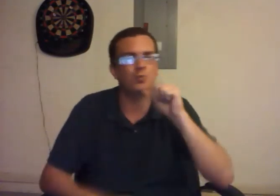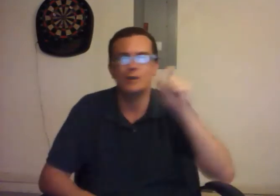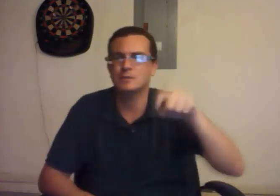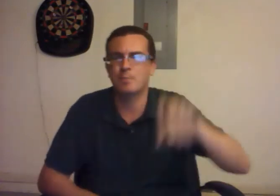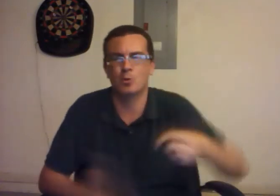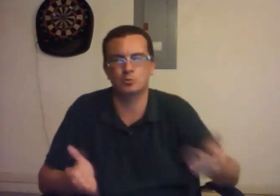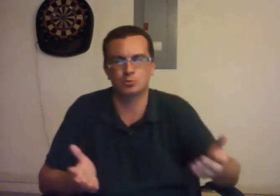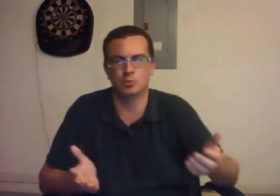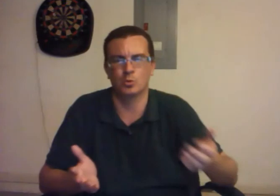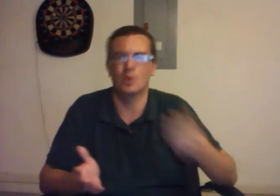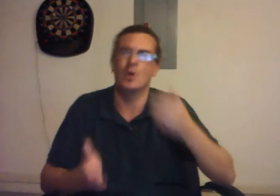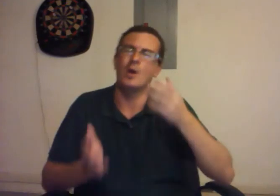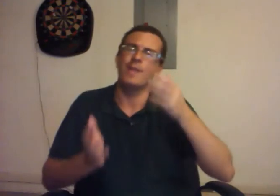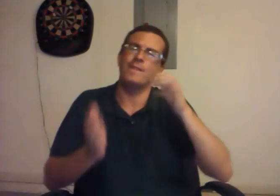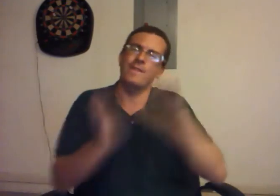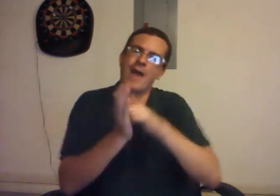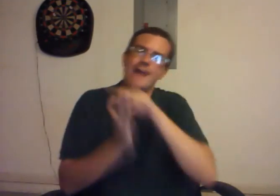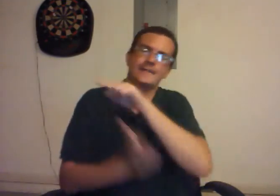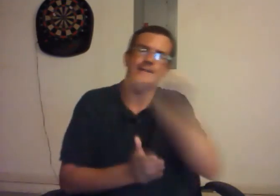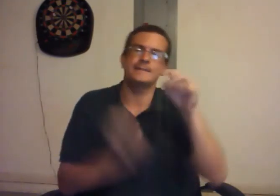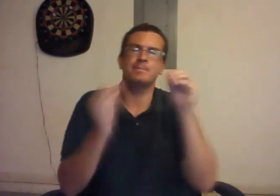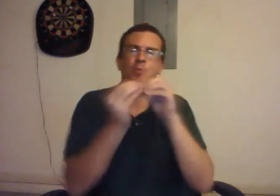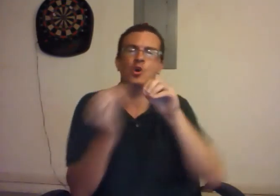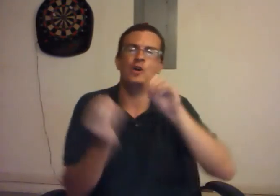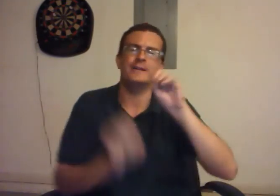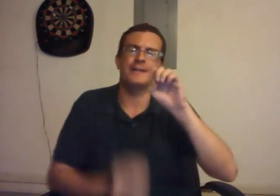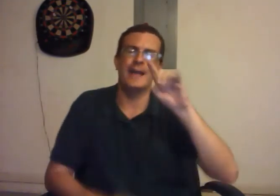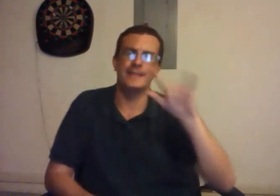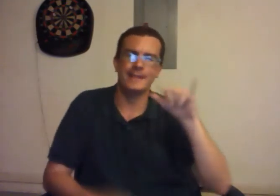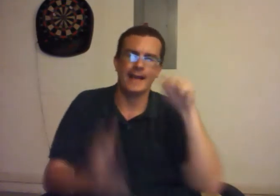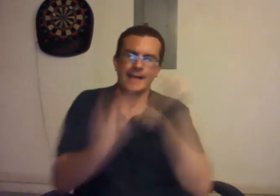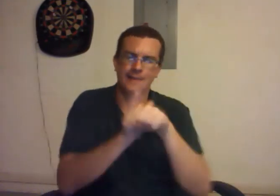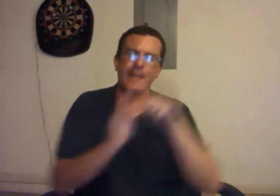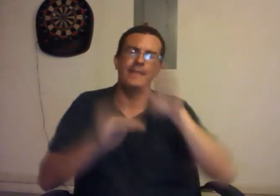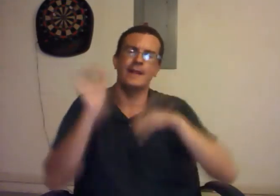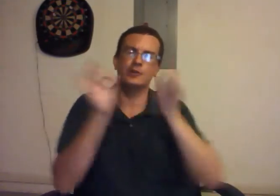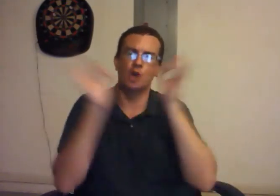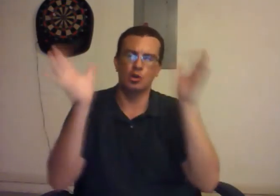Those things are more likely to occur than terrorism.